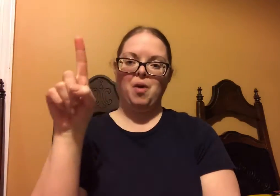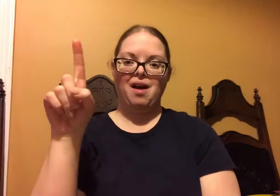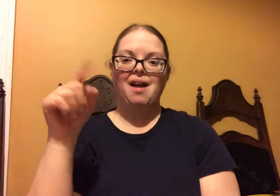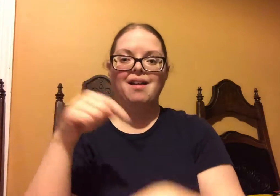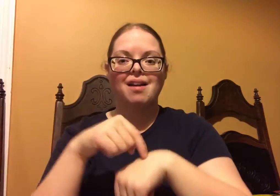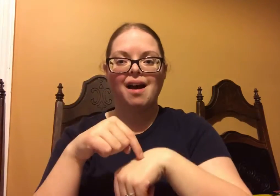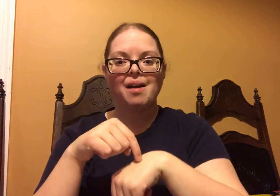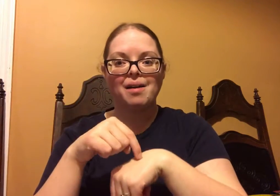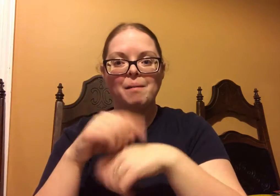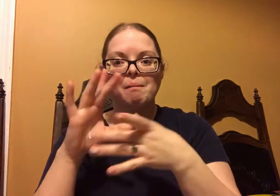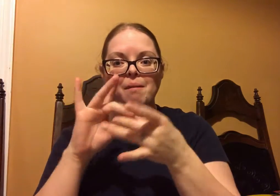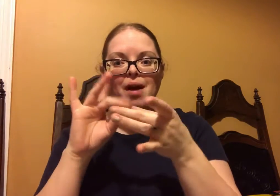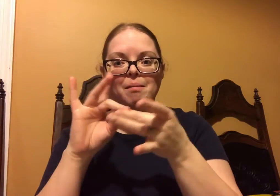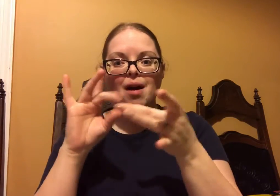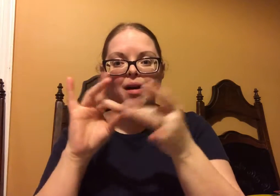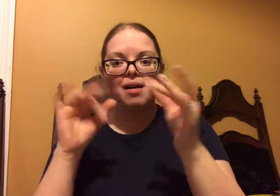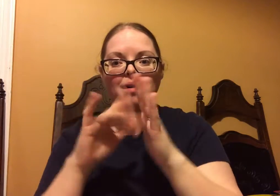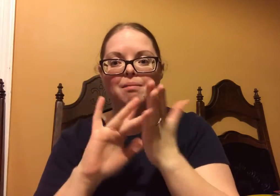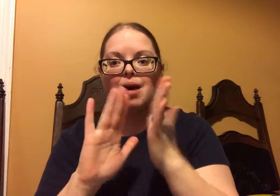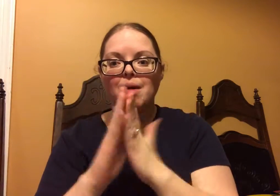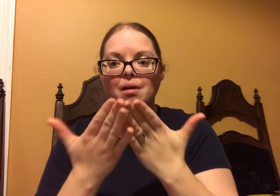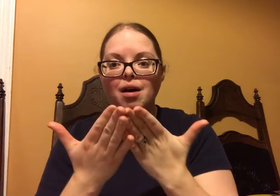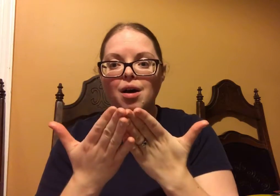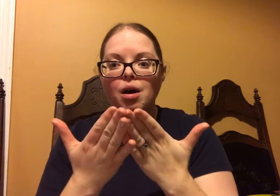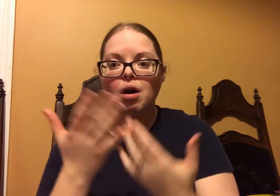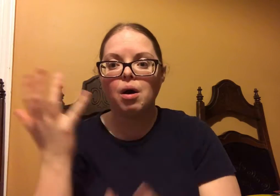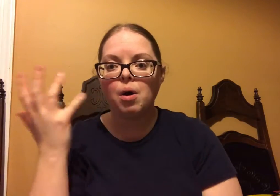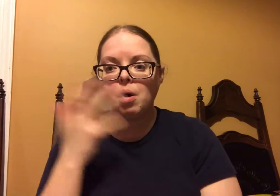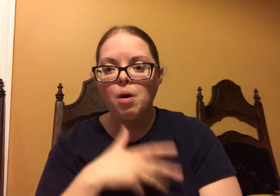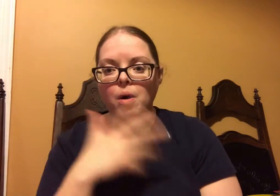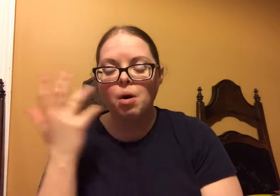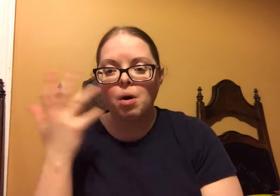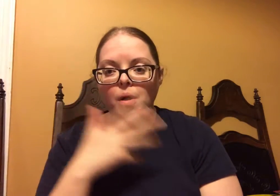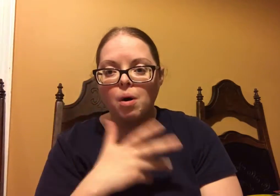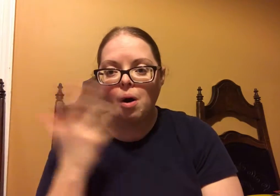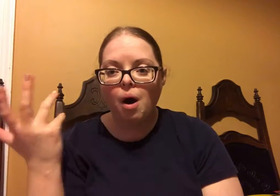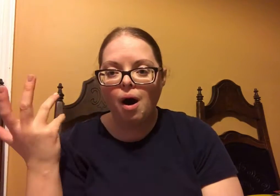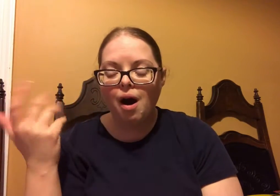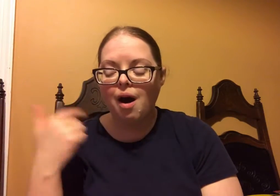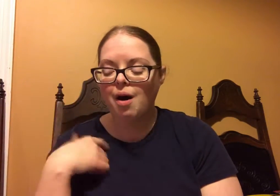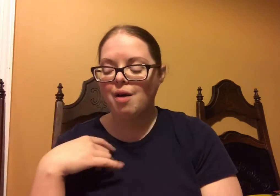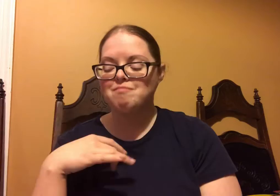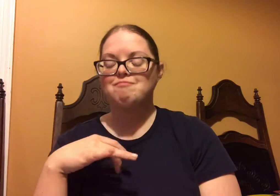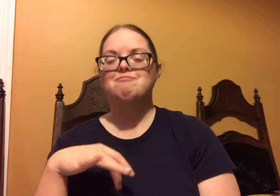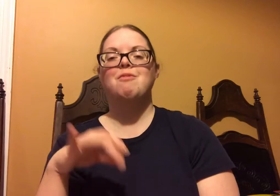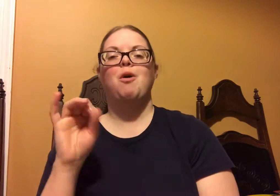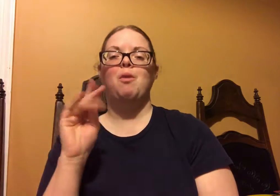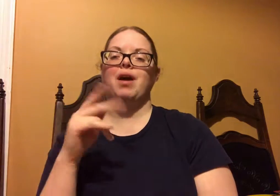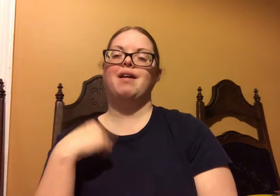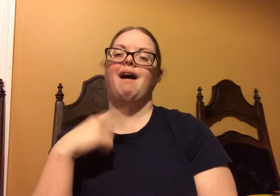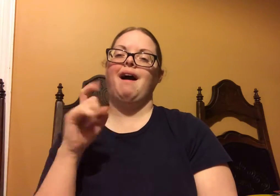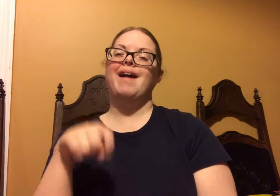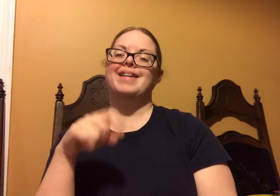1,031 1,031 mentions of essential oils in the Bible. That is amazing.